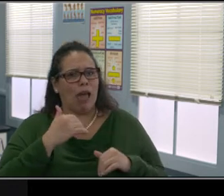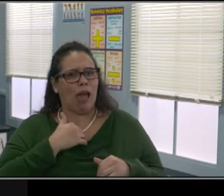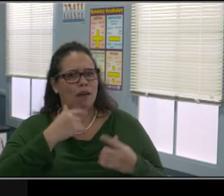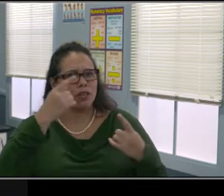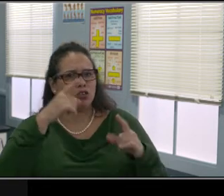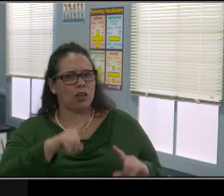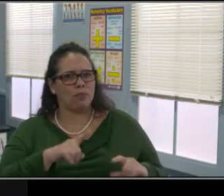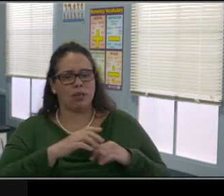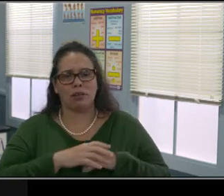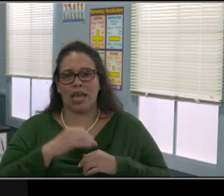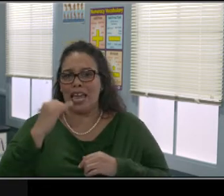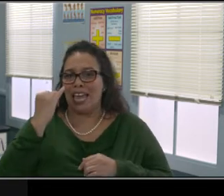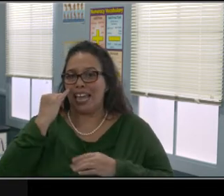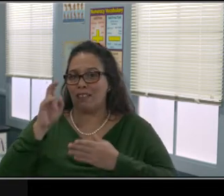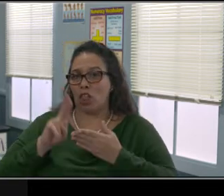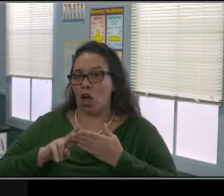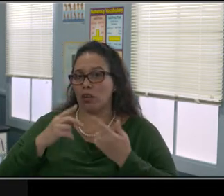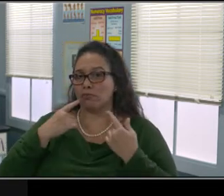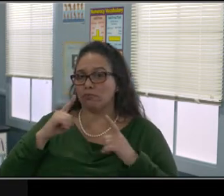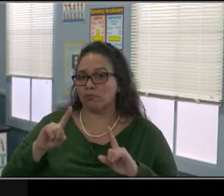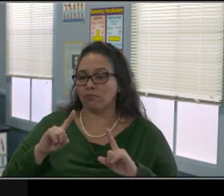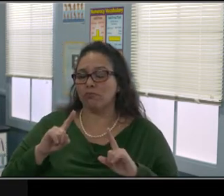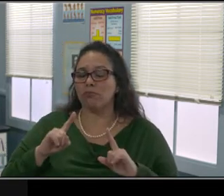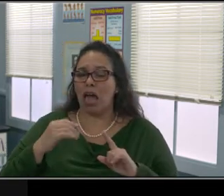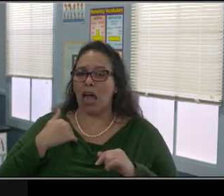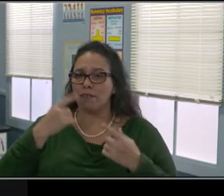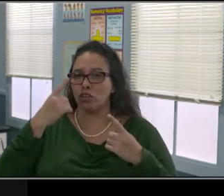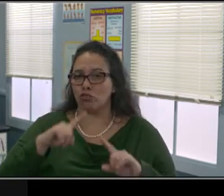because they're waiting for that positive.